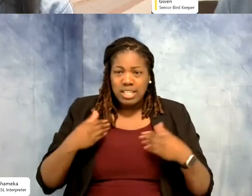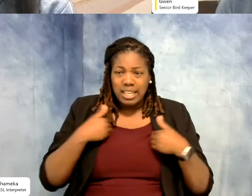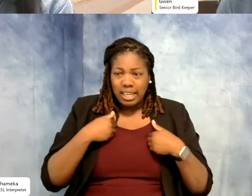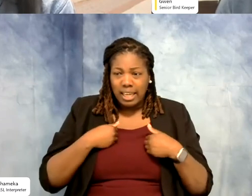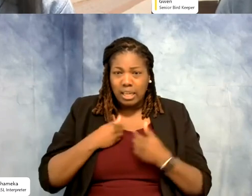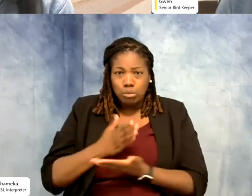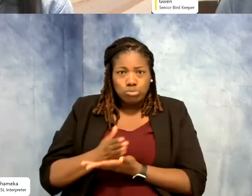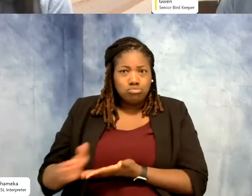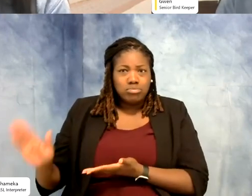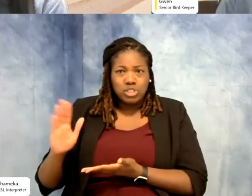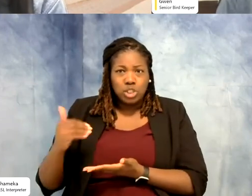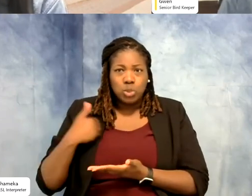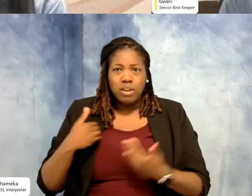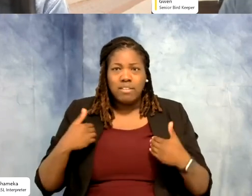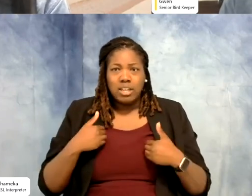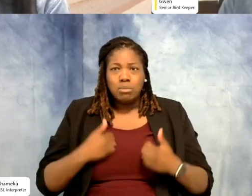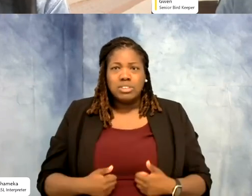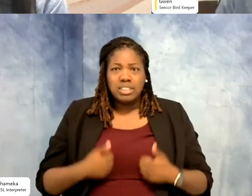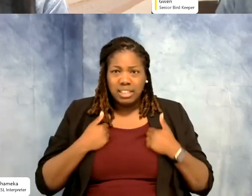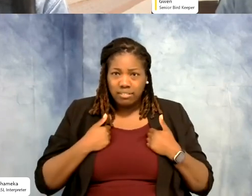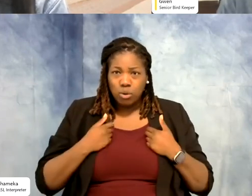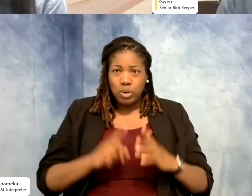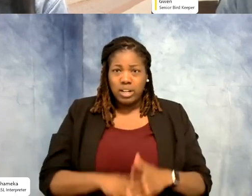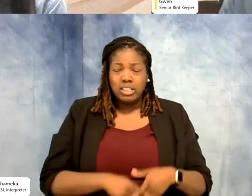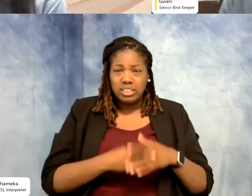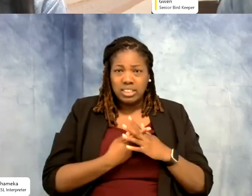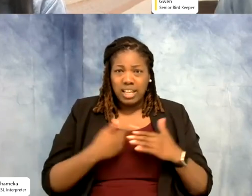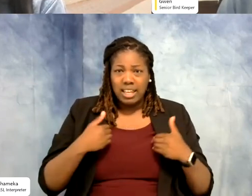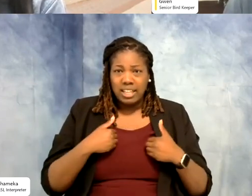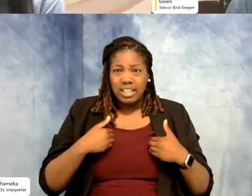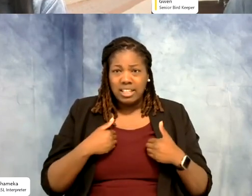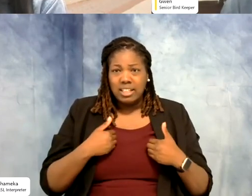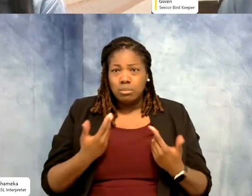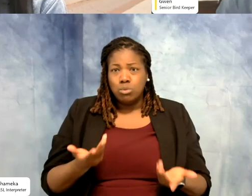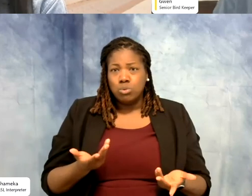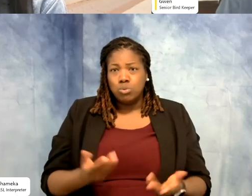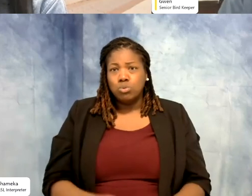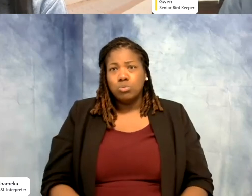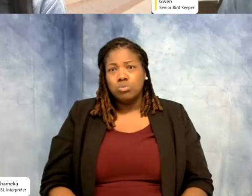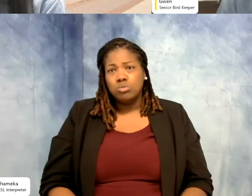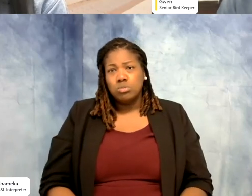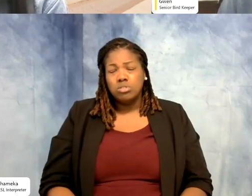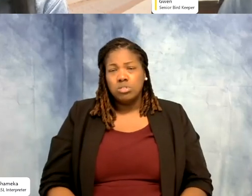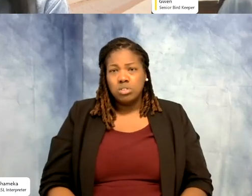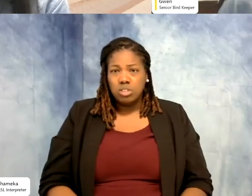animals living, good god. When I started they had animals that were at National Zoo since 1978.